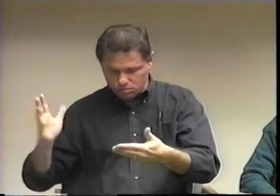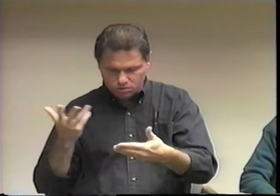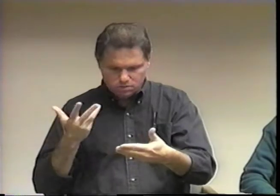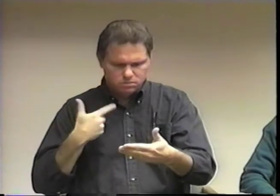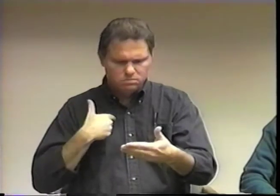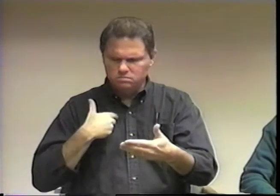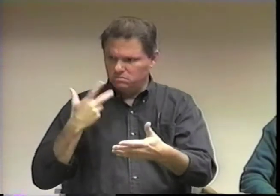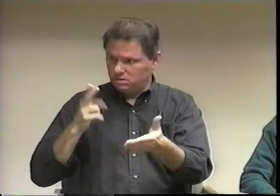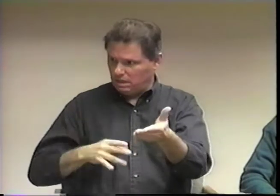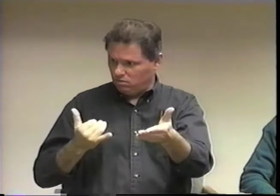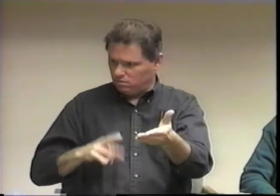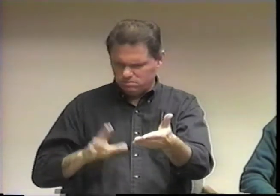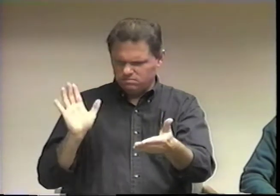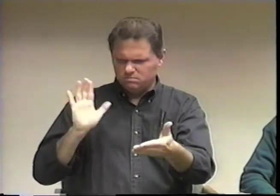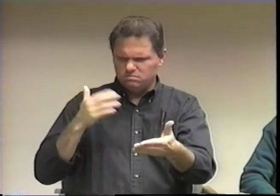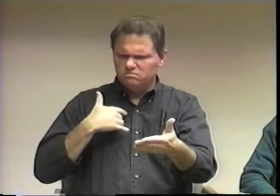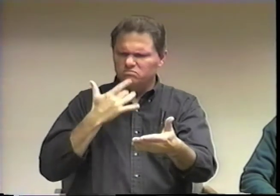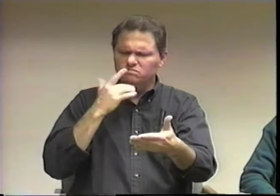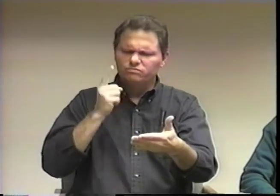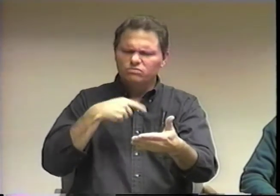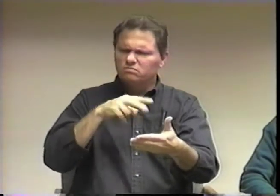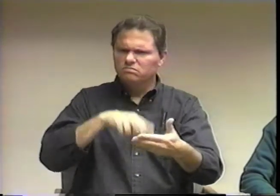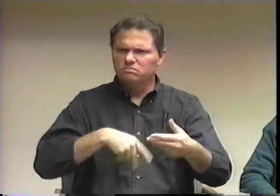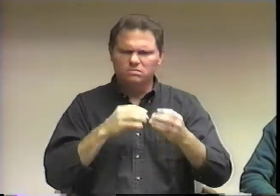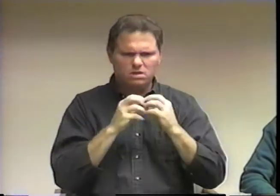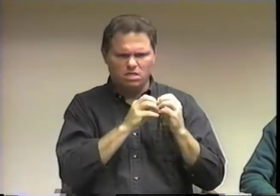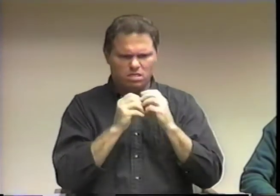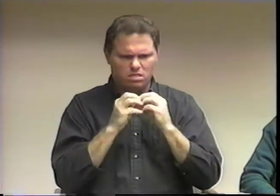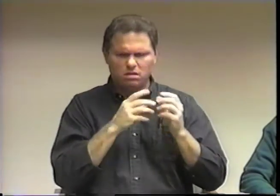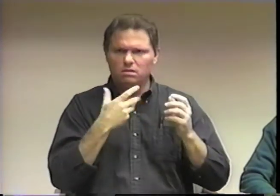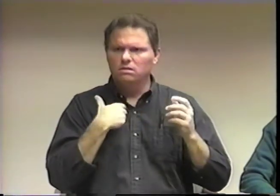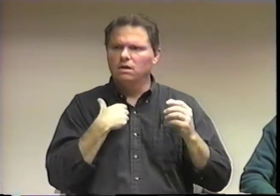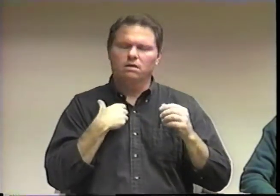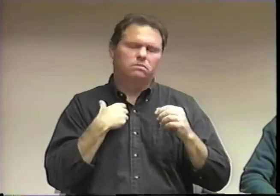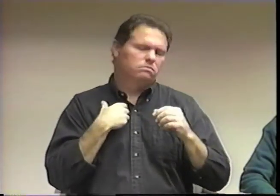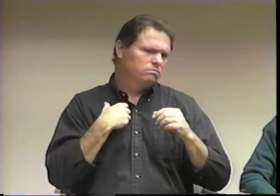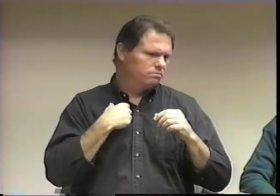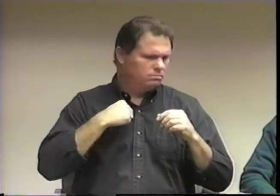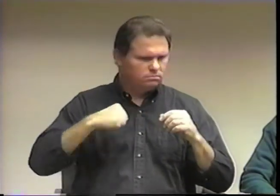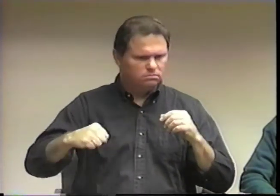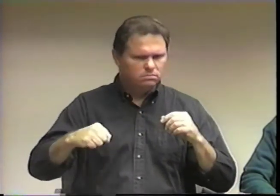I let him know that I preferred to read it first but he didn't seem to want me to do that.